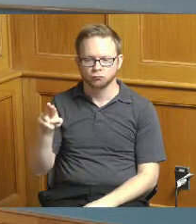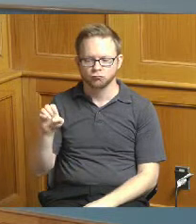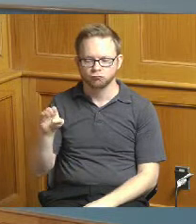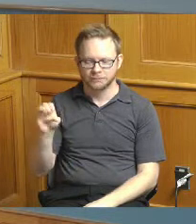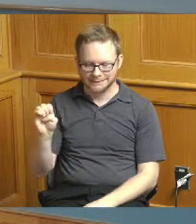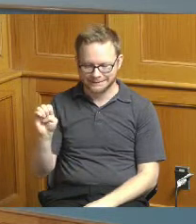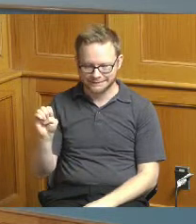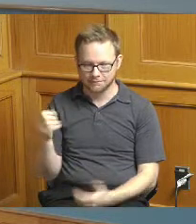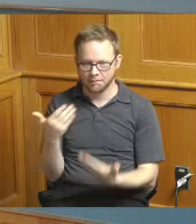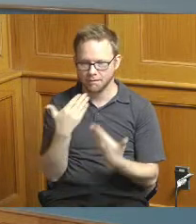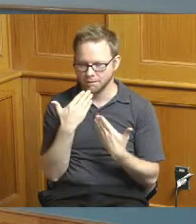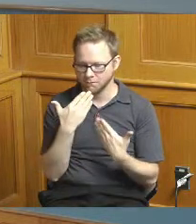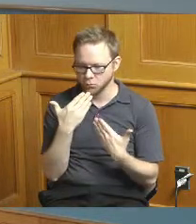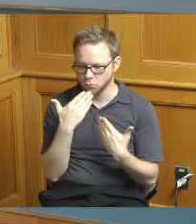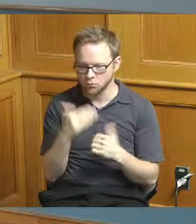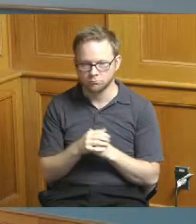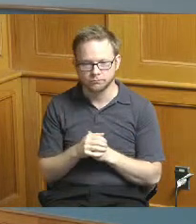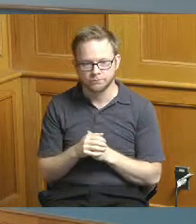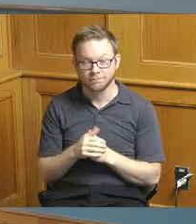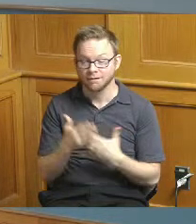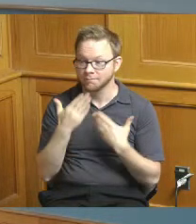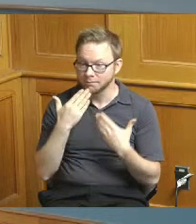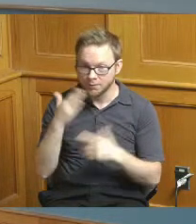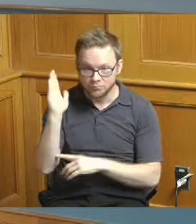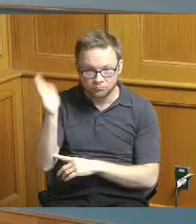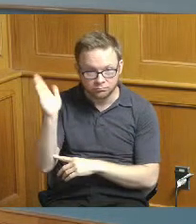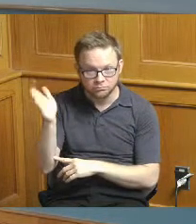thank you thanks for the presentation I did have a question